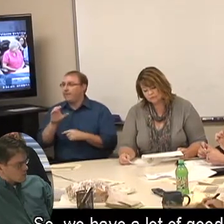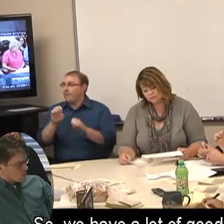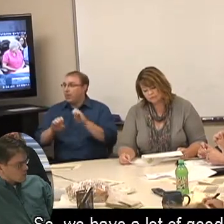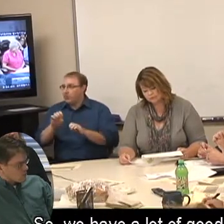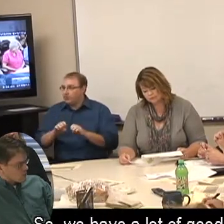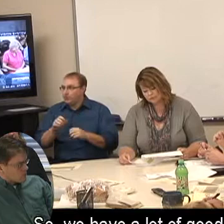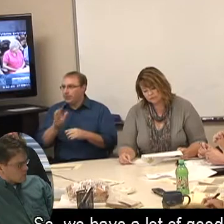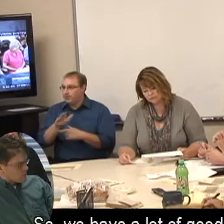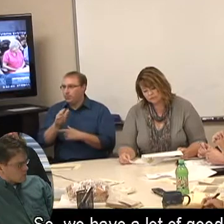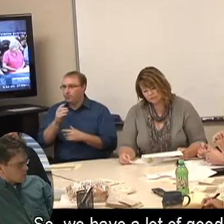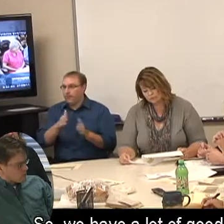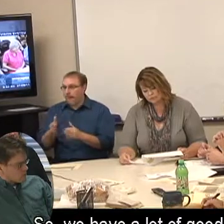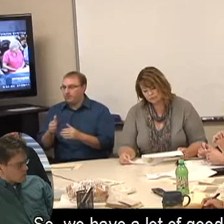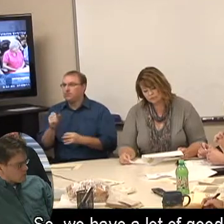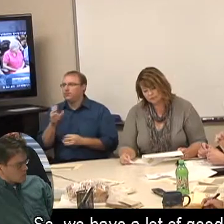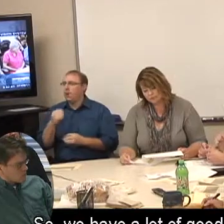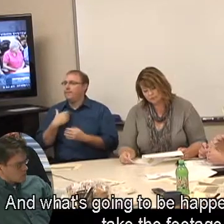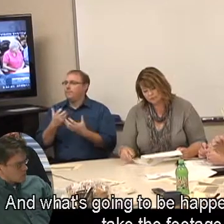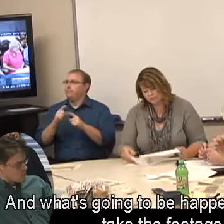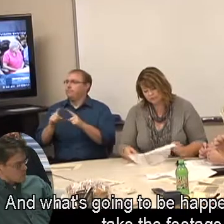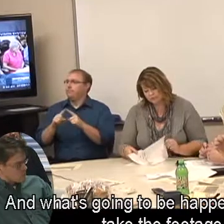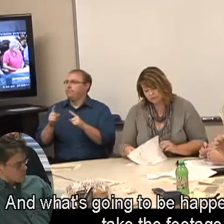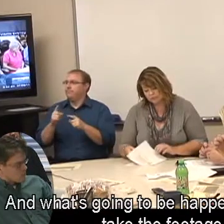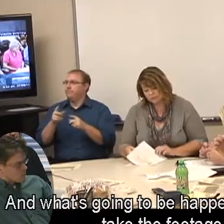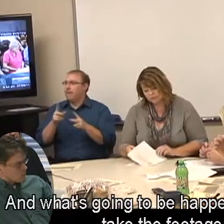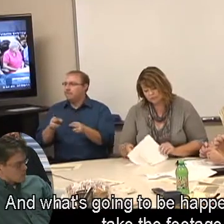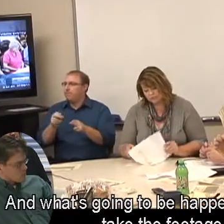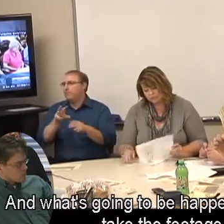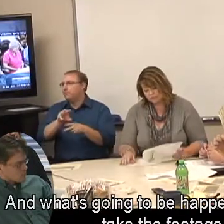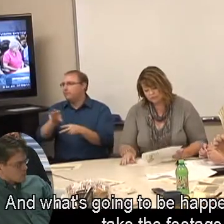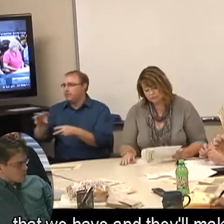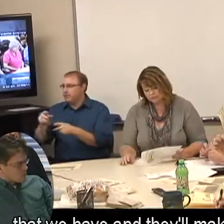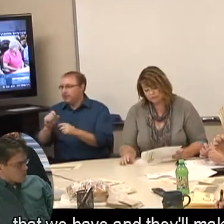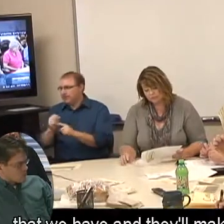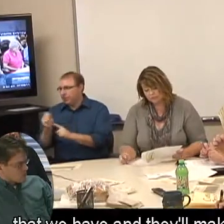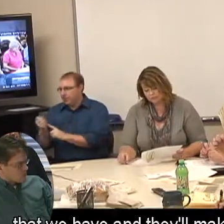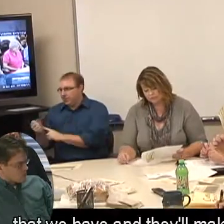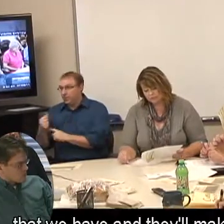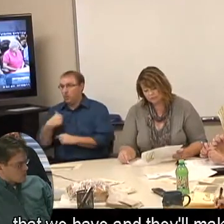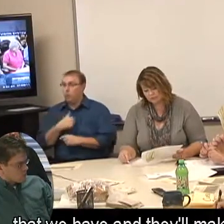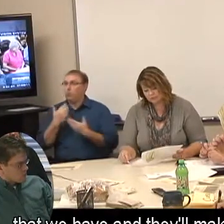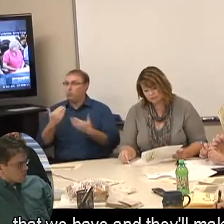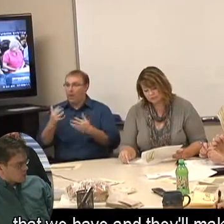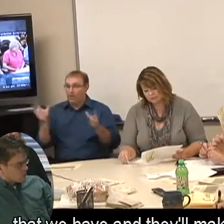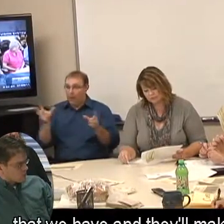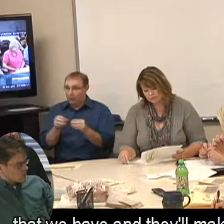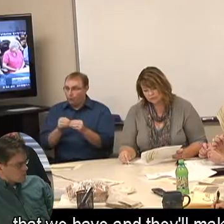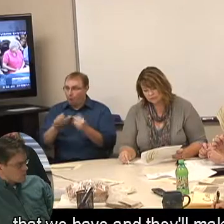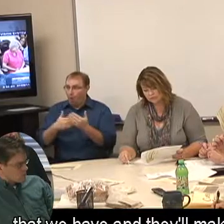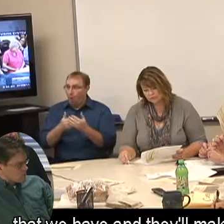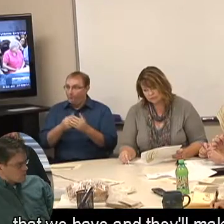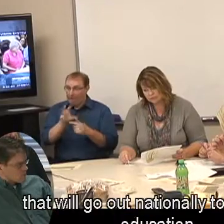So, we have a lot of good samples. And what's going to be happening is they'll take the footage that we have and they'll make a DVD set